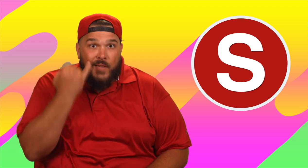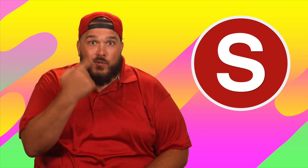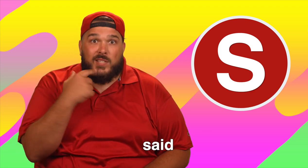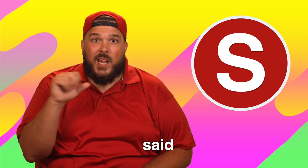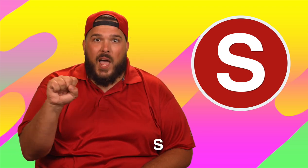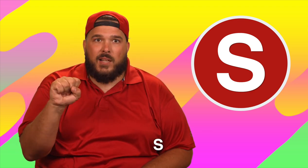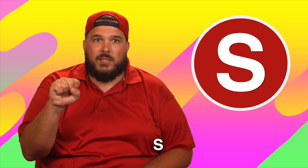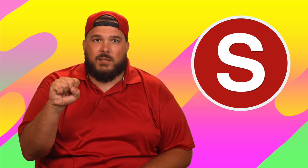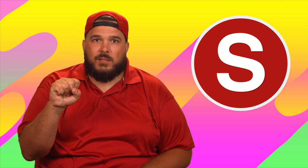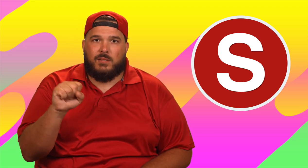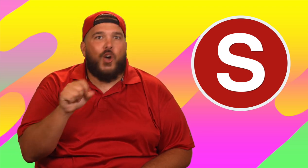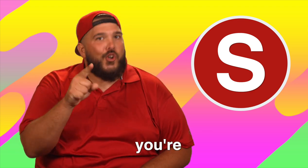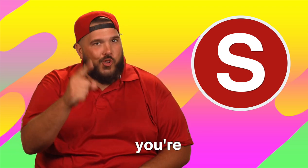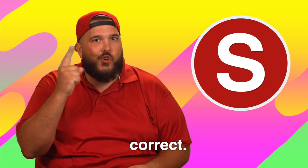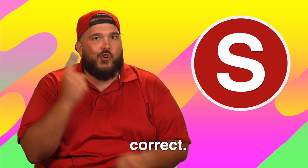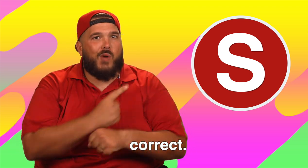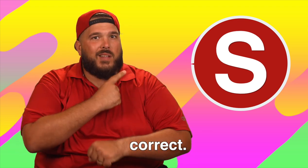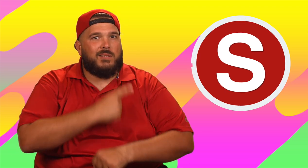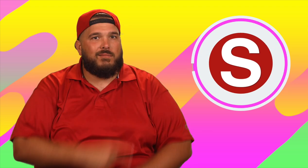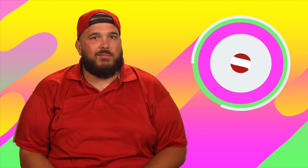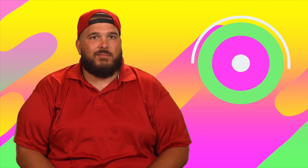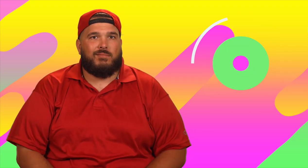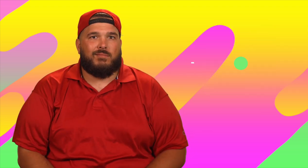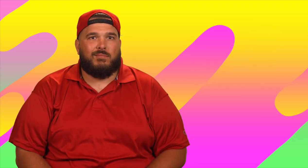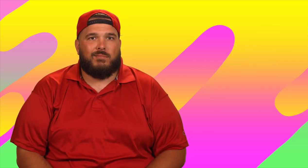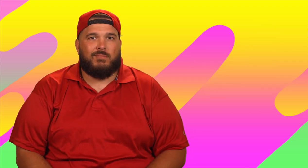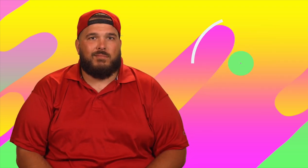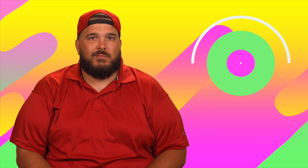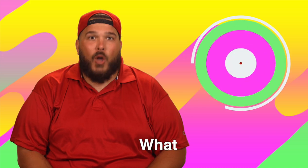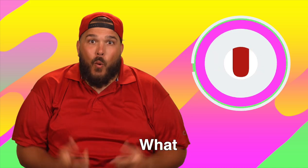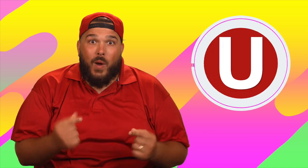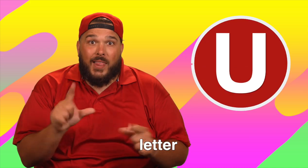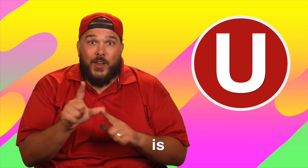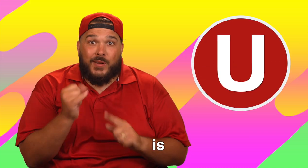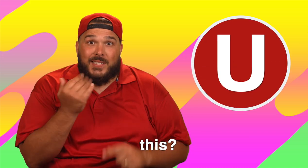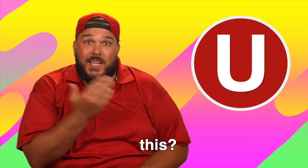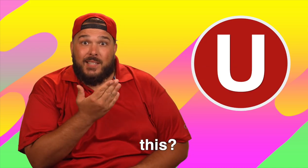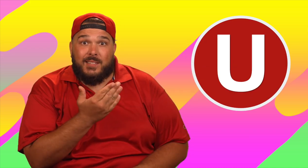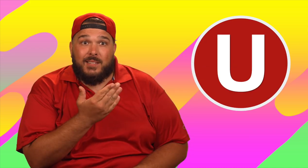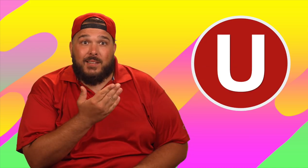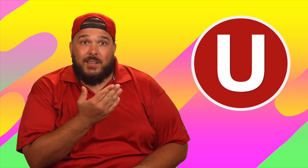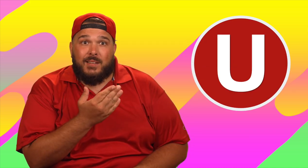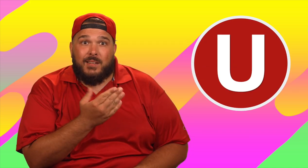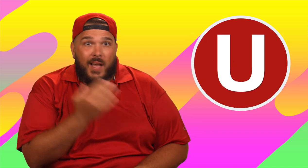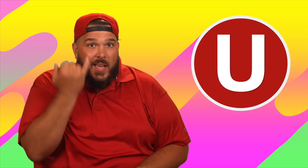If you said S, you're correct. What letter is this?